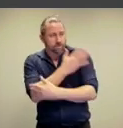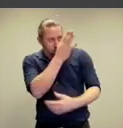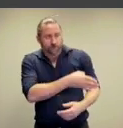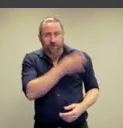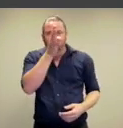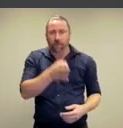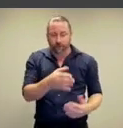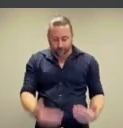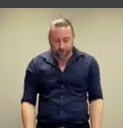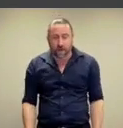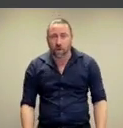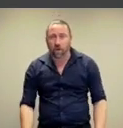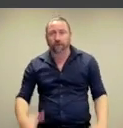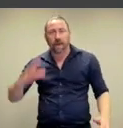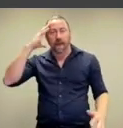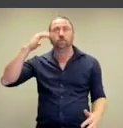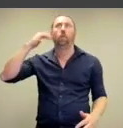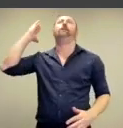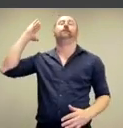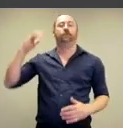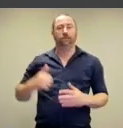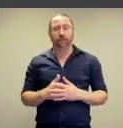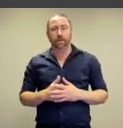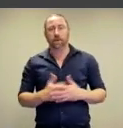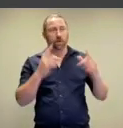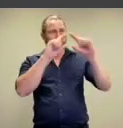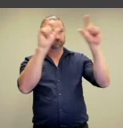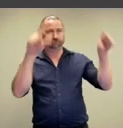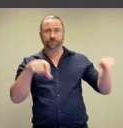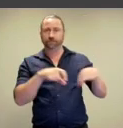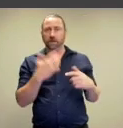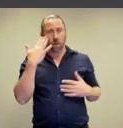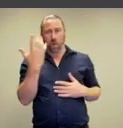crop her arms,